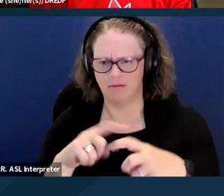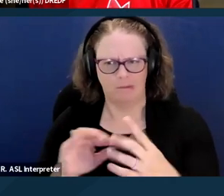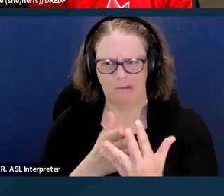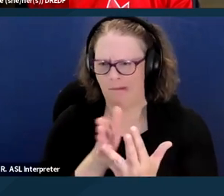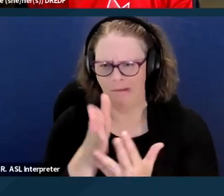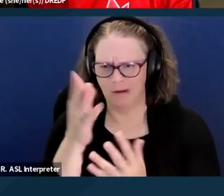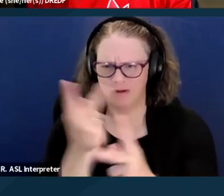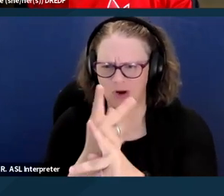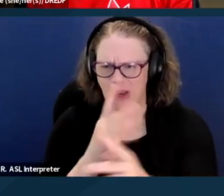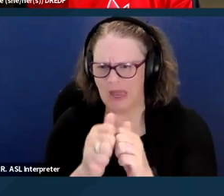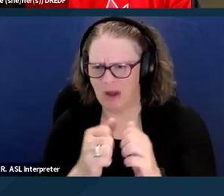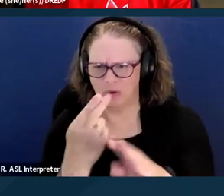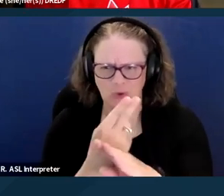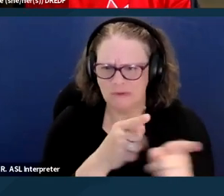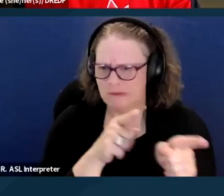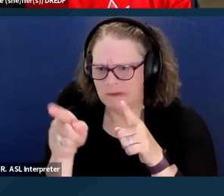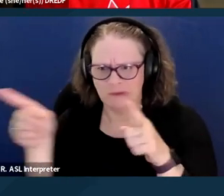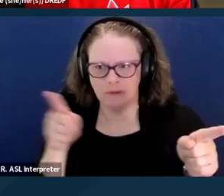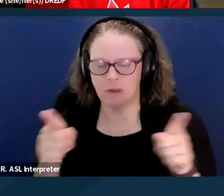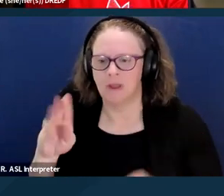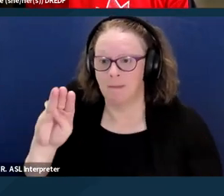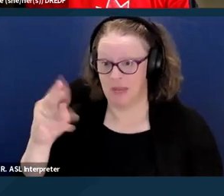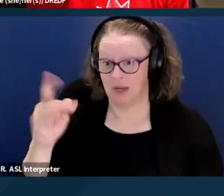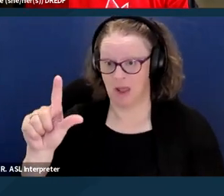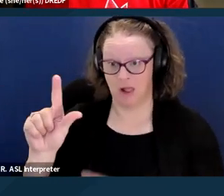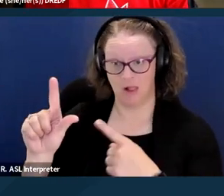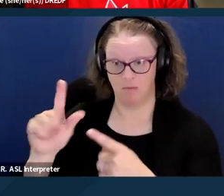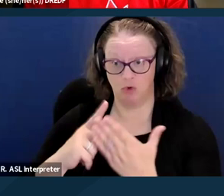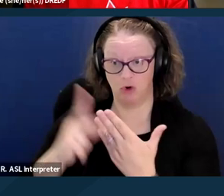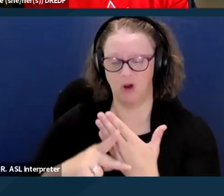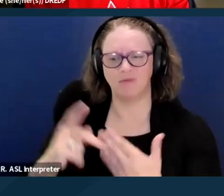And in general, like Medi-Cal recognizes that. The Department of Healthcare Services,